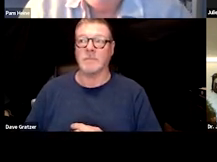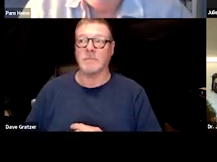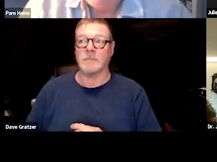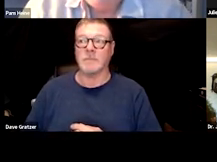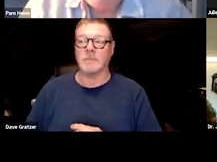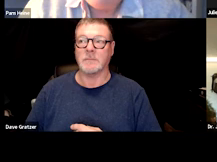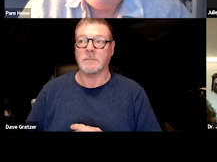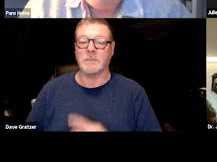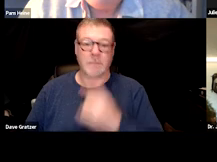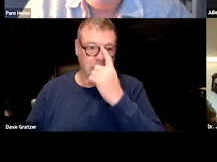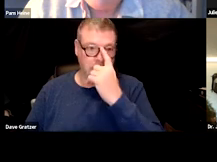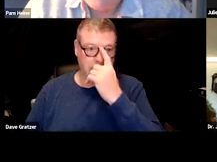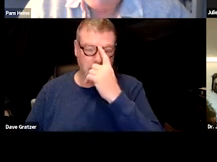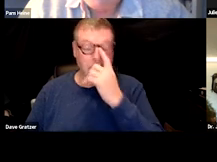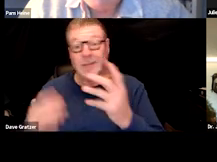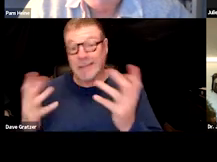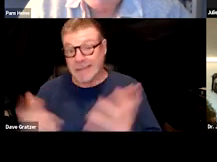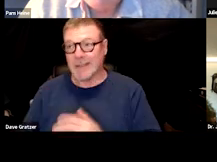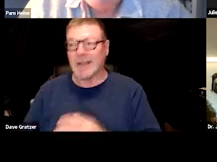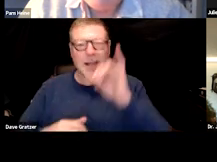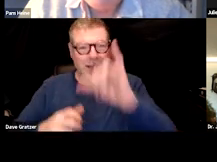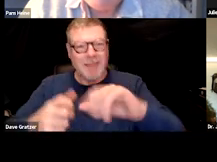Well that's a really difficult question.